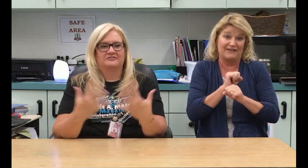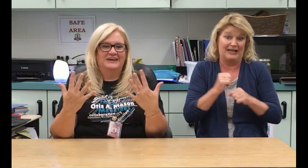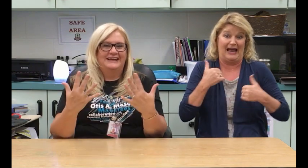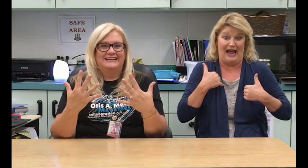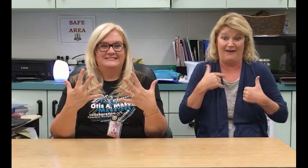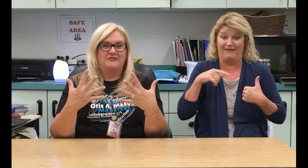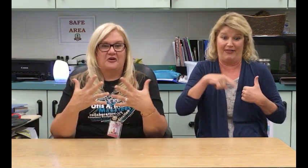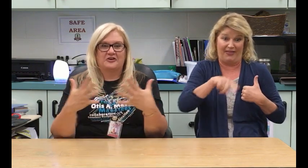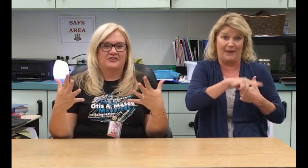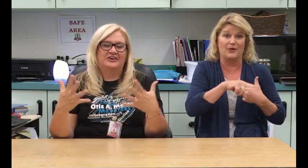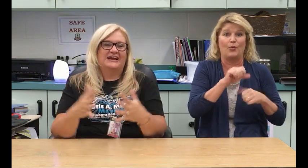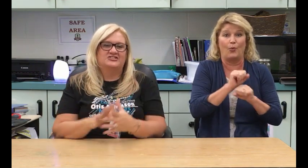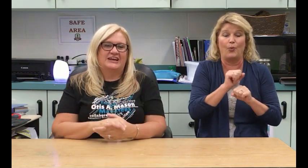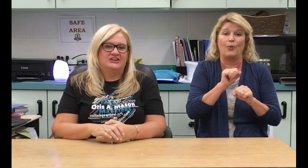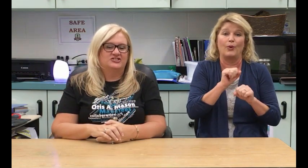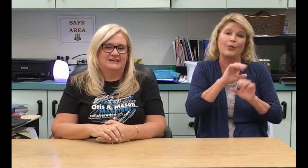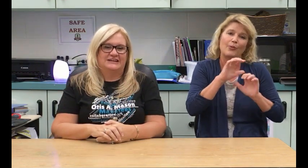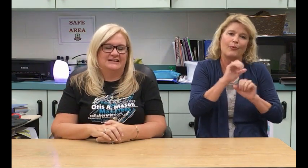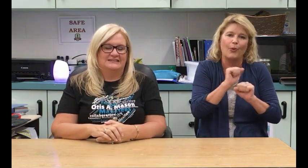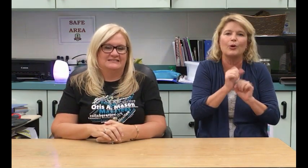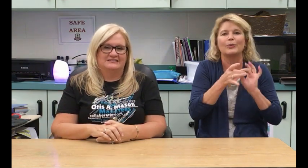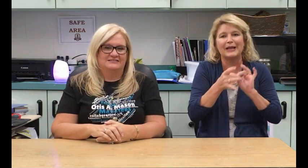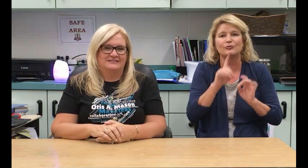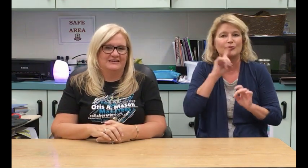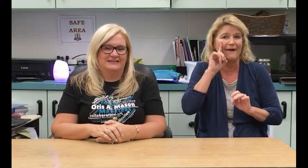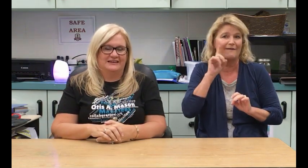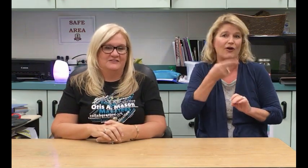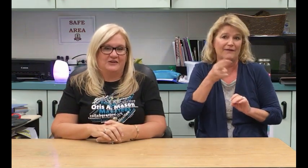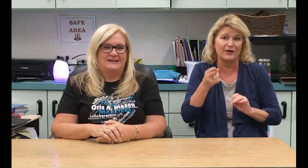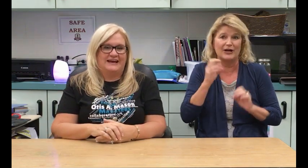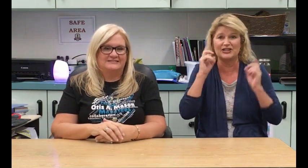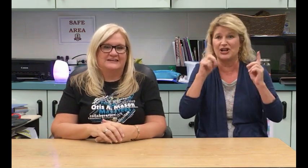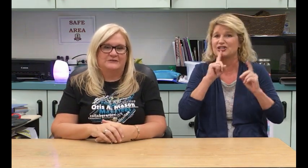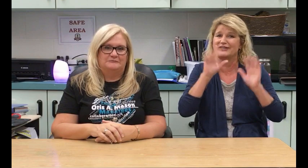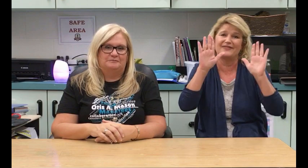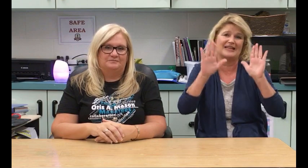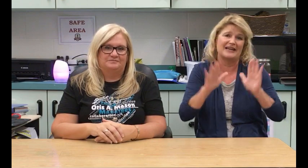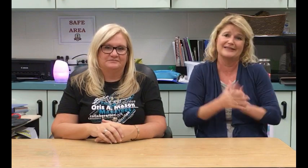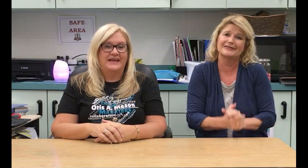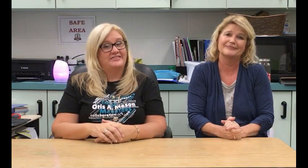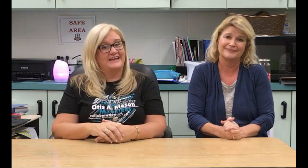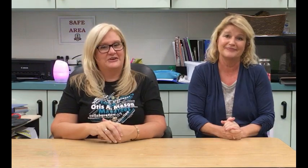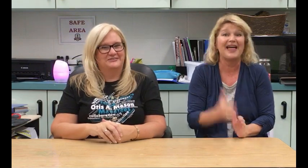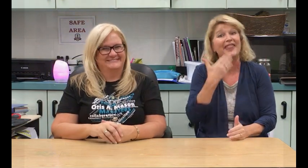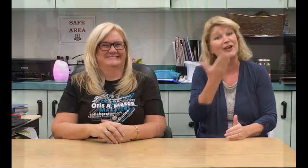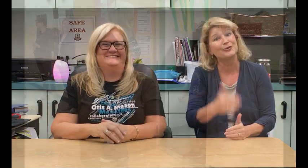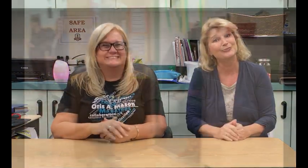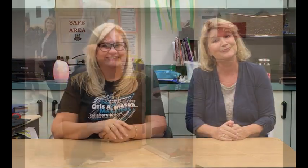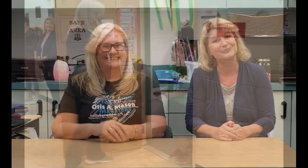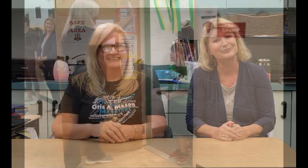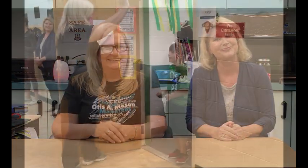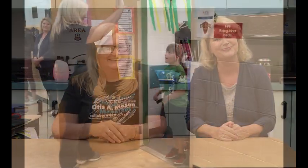deaf/hard of hearing education is fantastic. And, thank you!